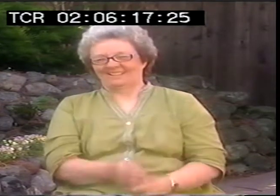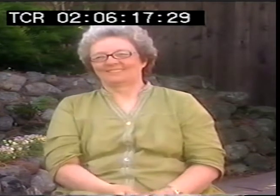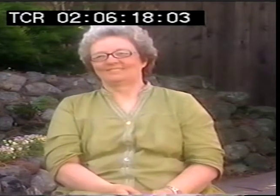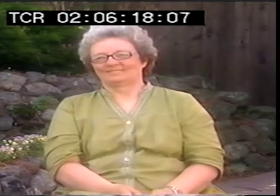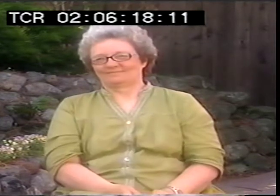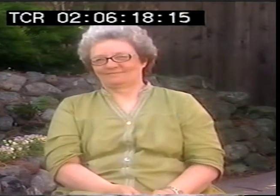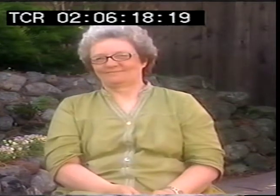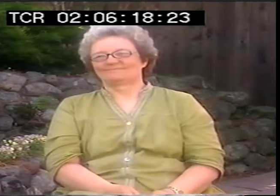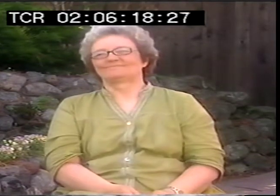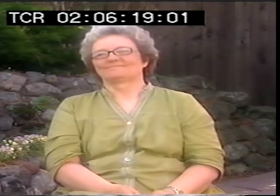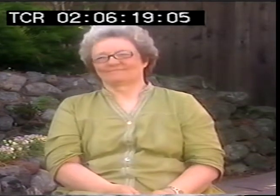Right, I saw that.